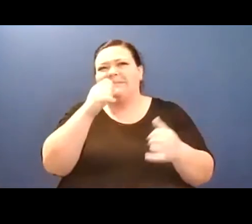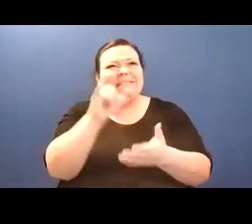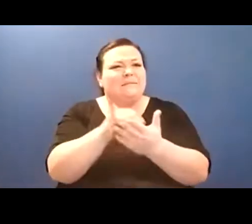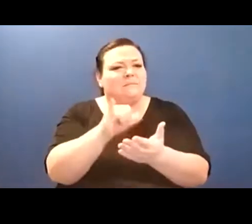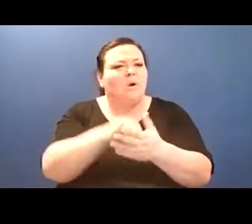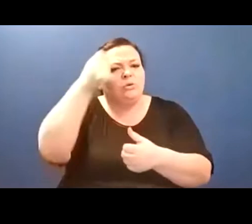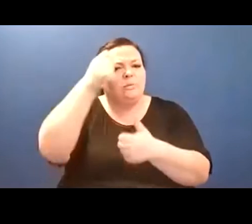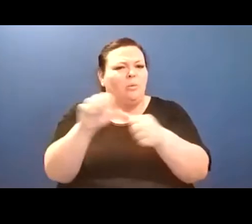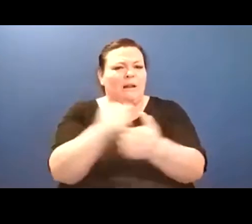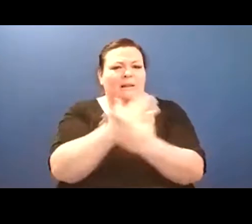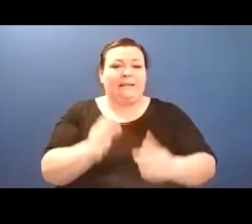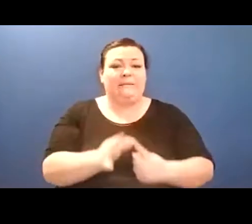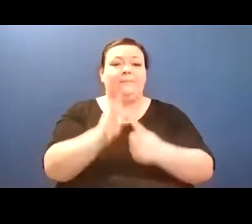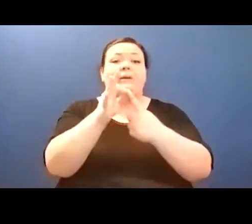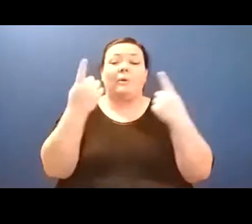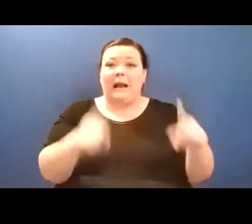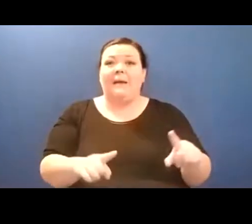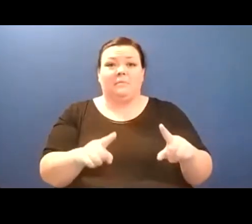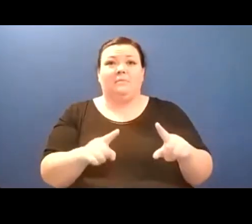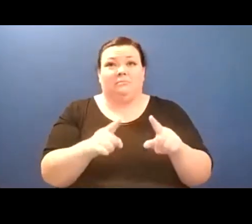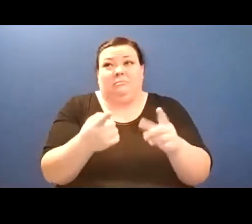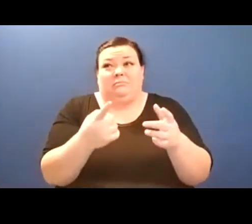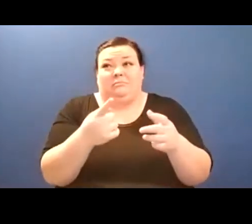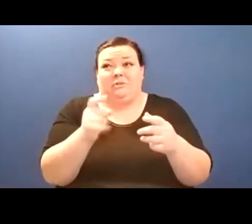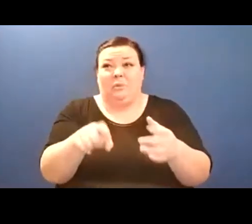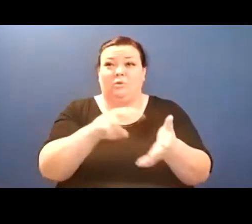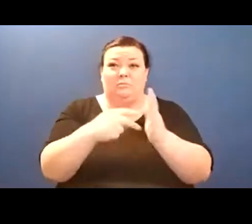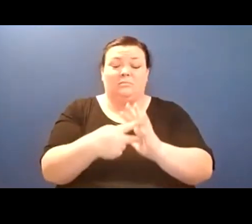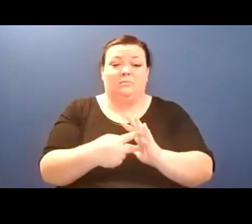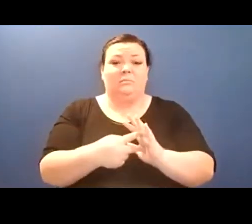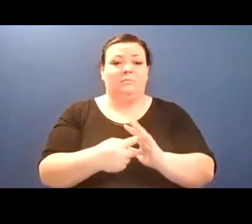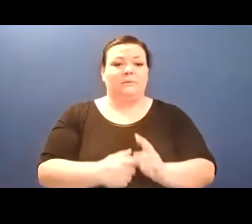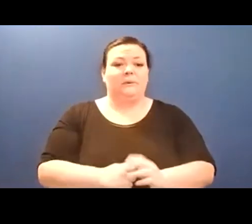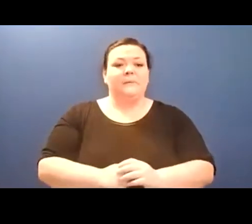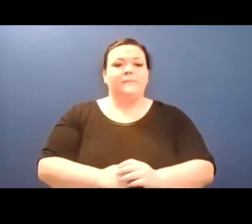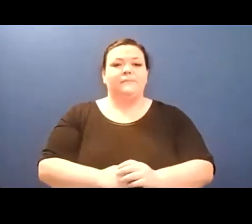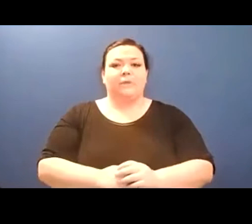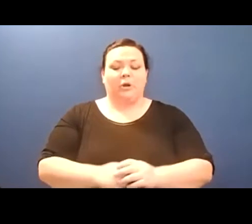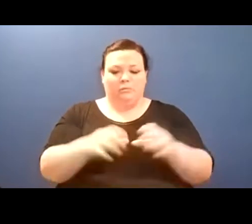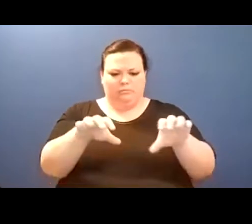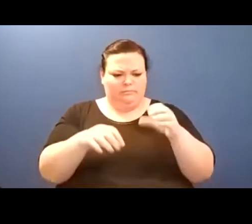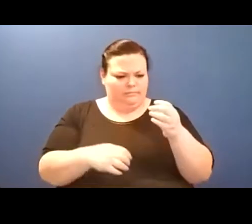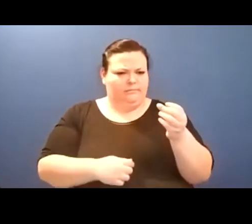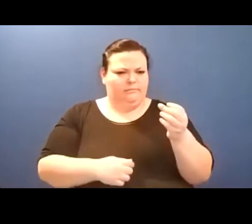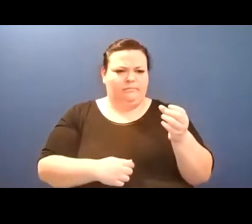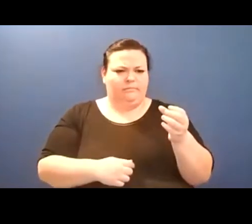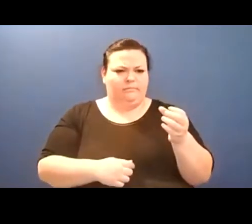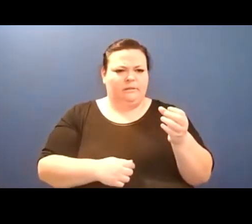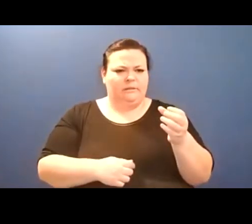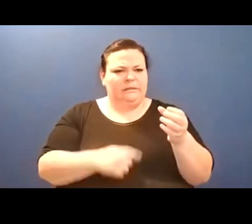A bit pendulous./ You felt a motion that wasn't negative pulling you toward the ancient texts